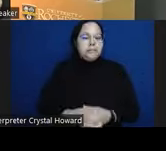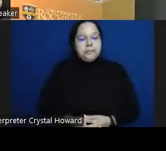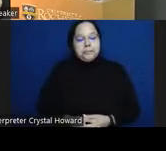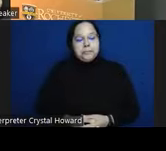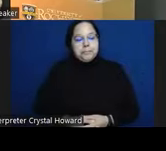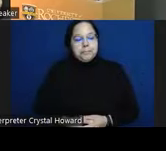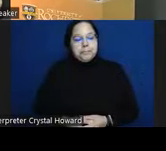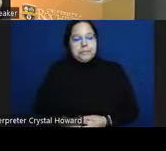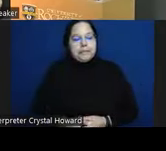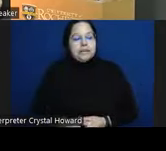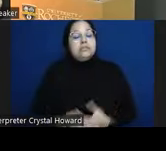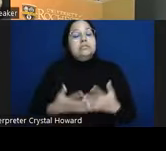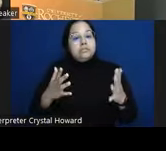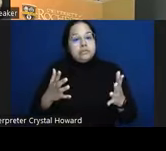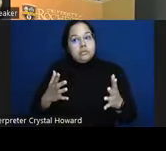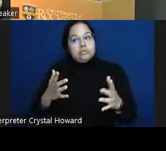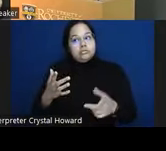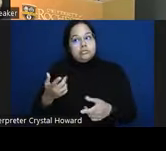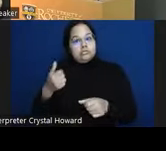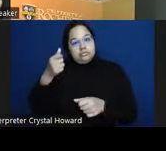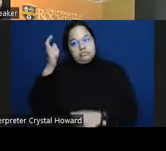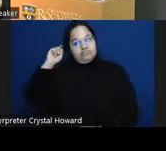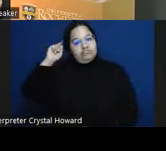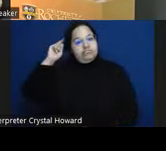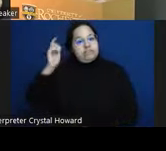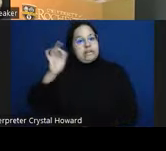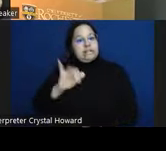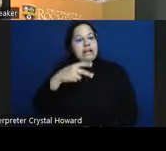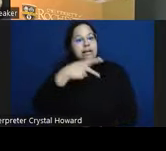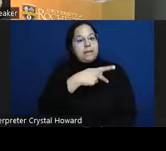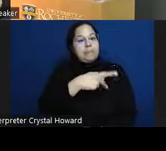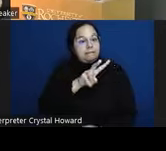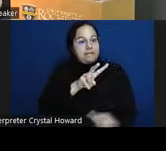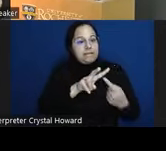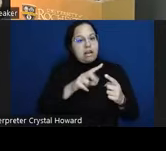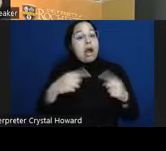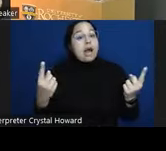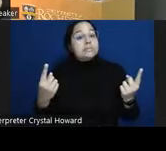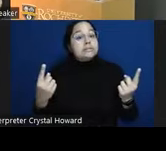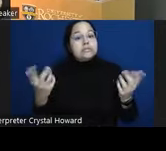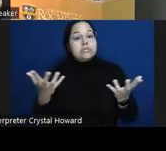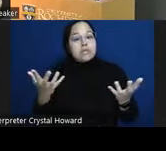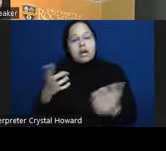fact that the opposite of ppv is your false alarms so for everyone who was labeled correctly as being